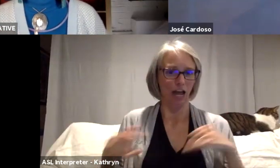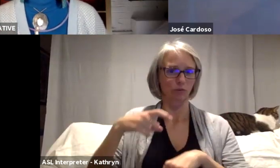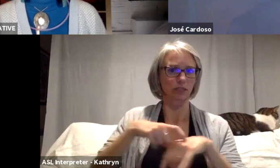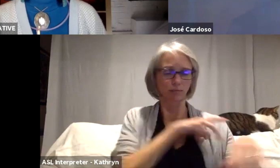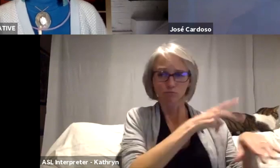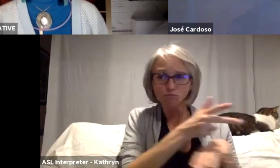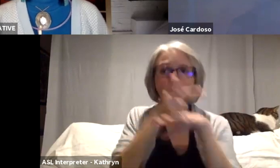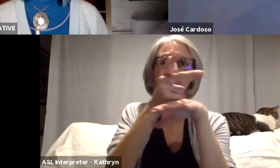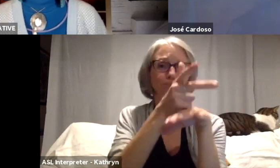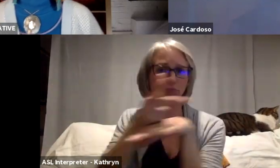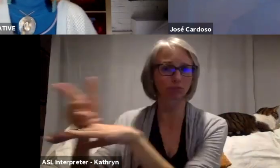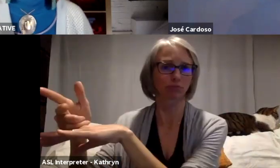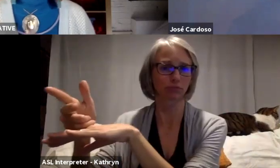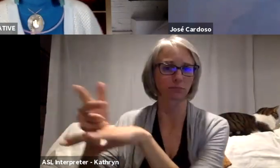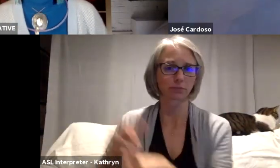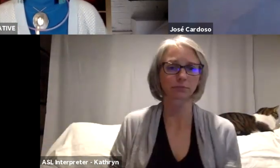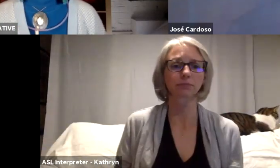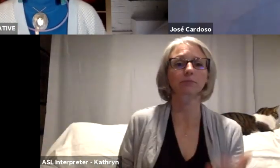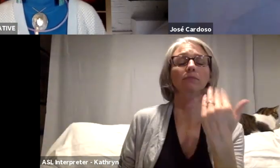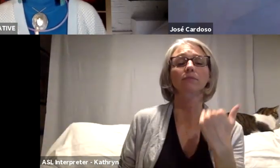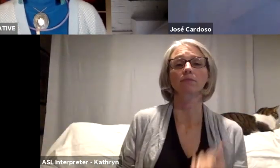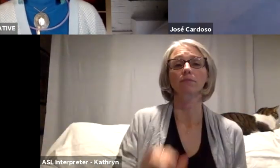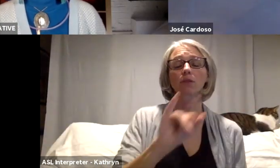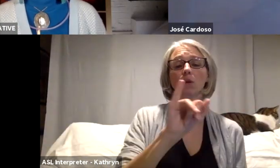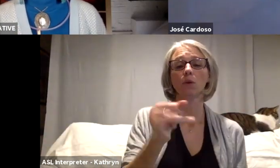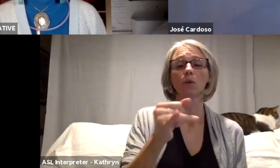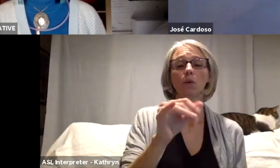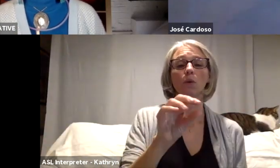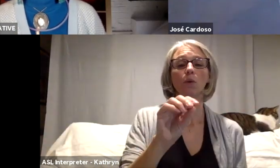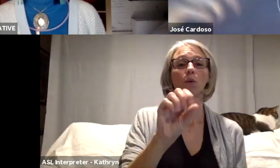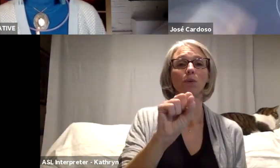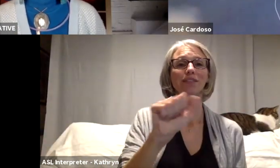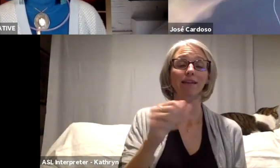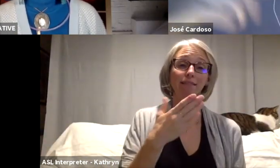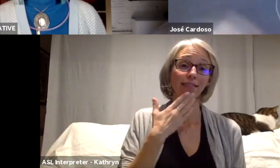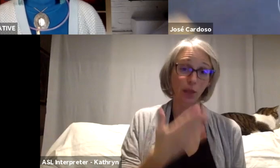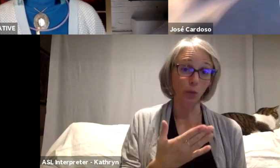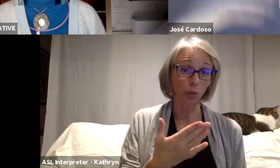Thank you for the question. It's also beautiful to think again about this introspective...